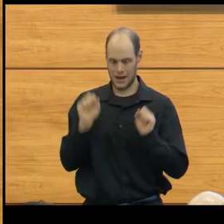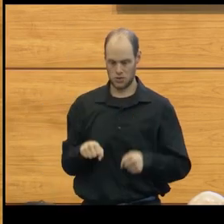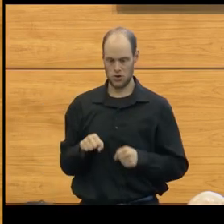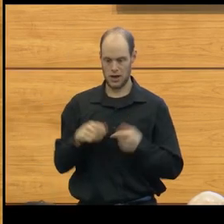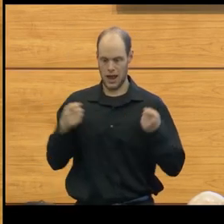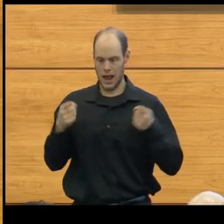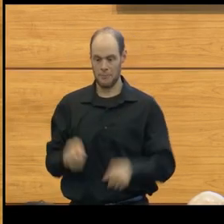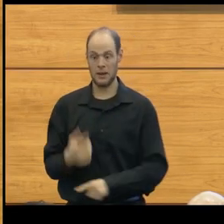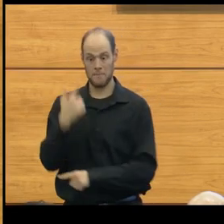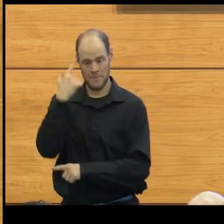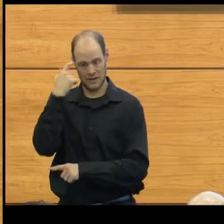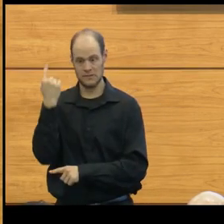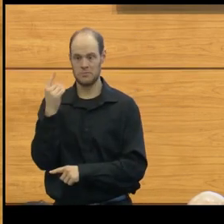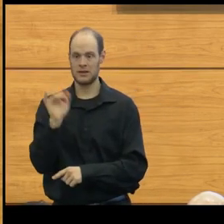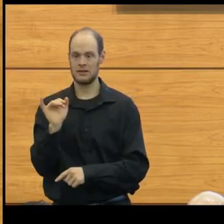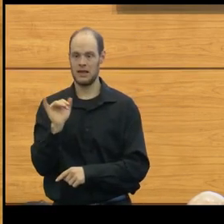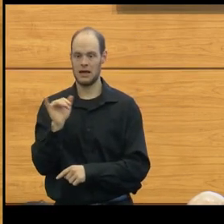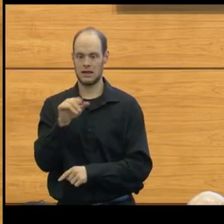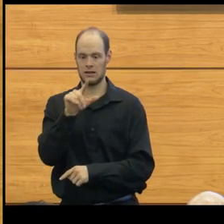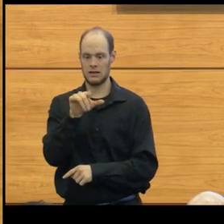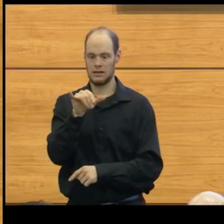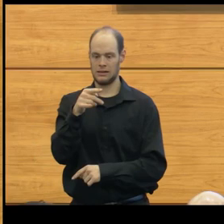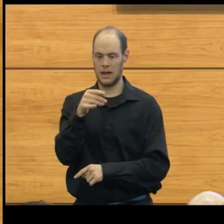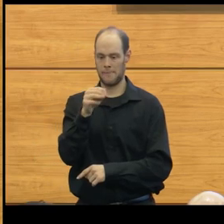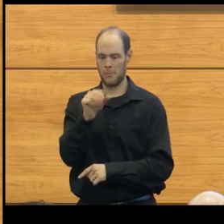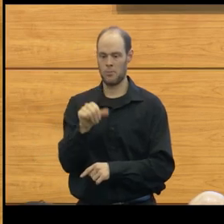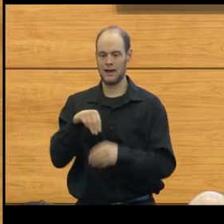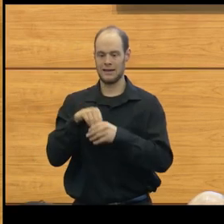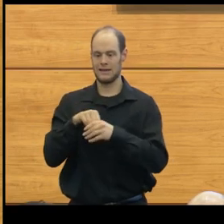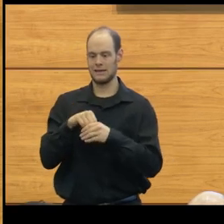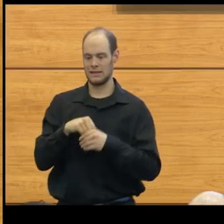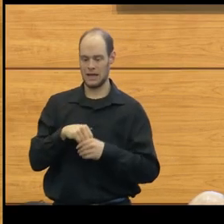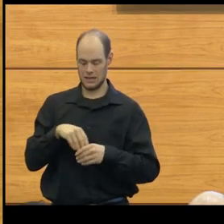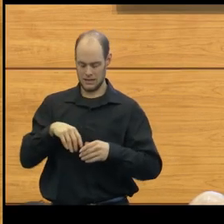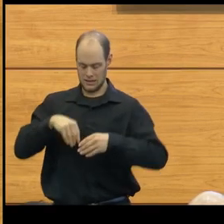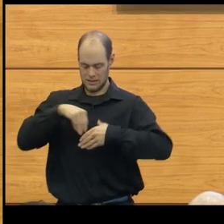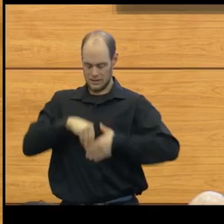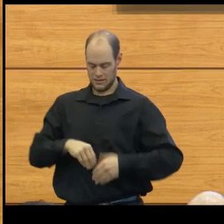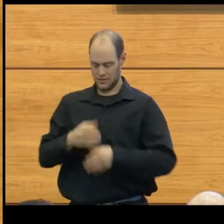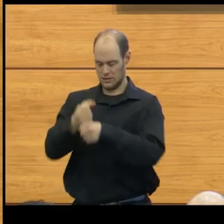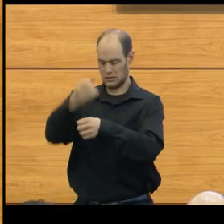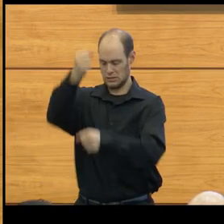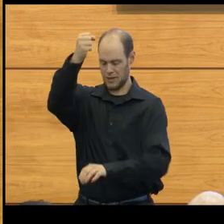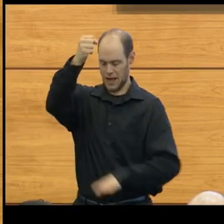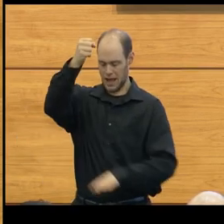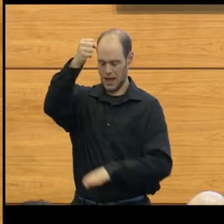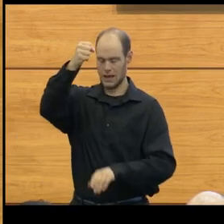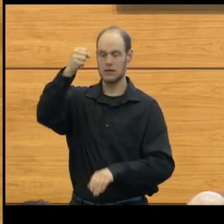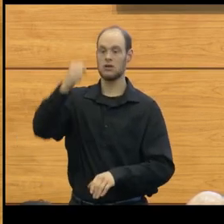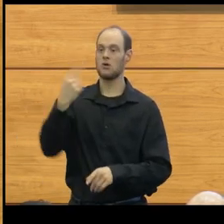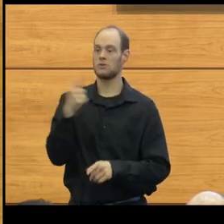because of something like a lipoma existing in the lower portion of the spine, or after someone has had a repair of something,